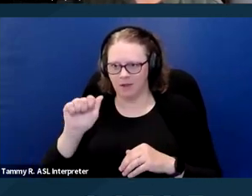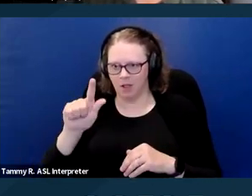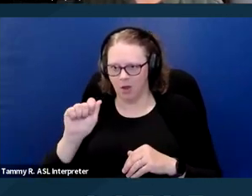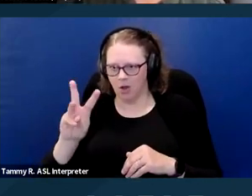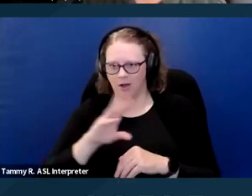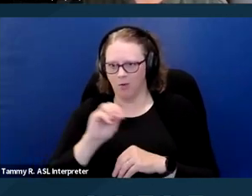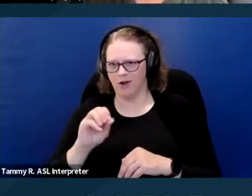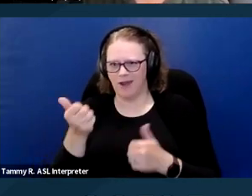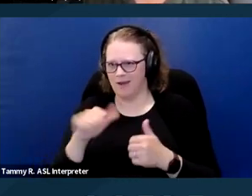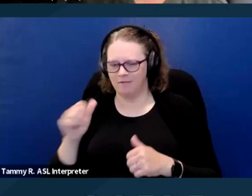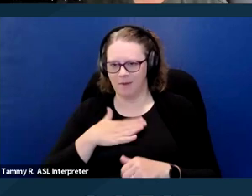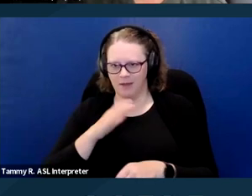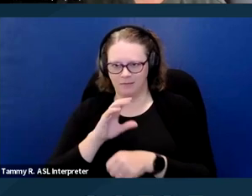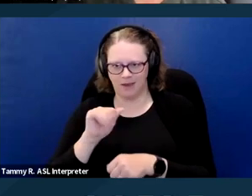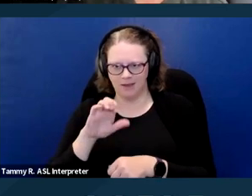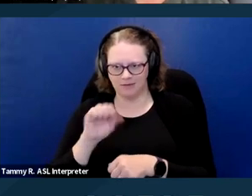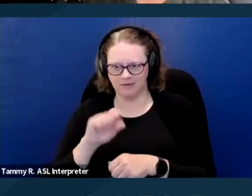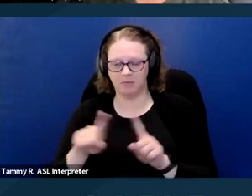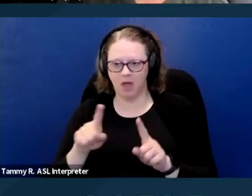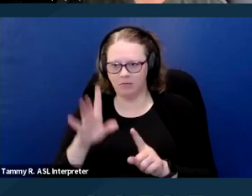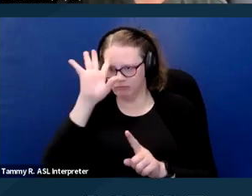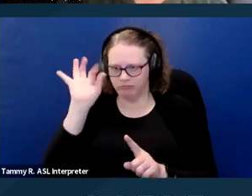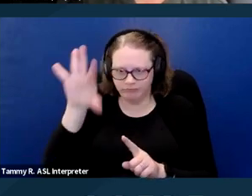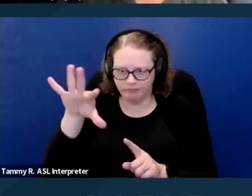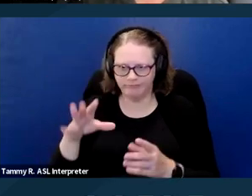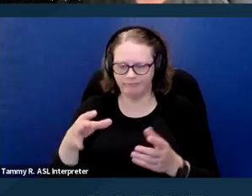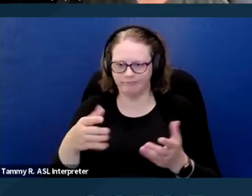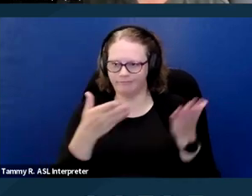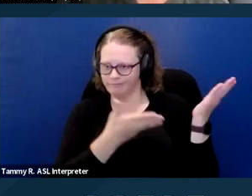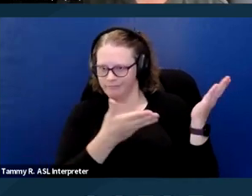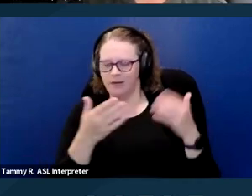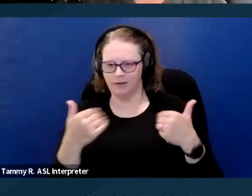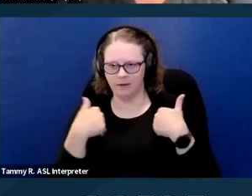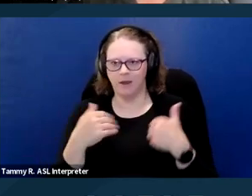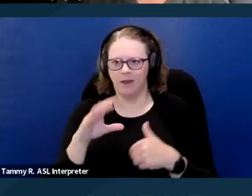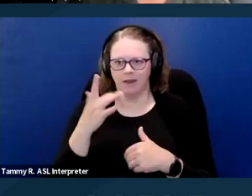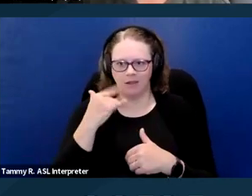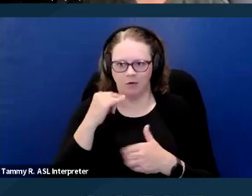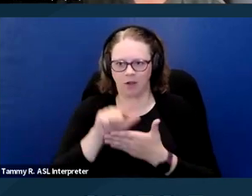But just to let you know that it exists here. That California law, the civil code at least says that